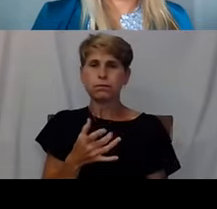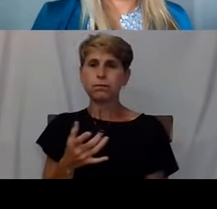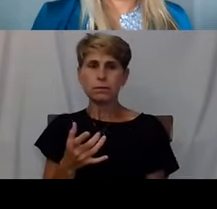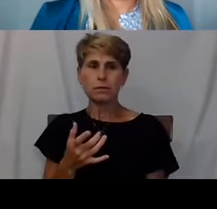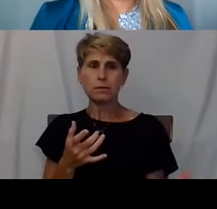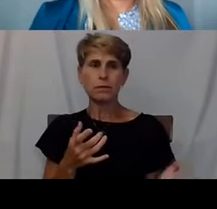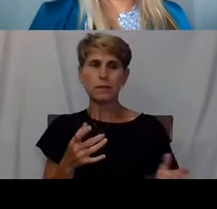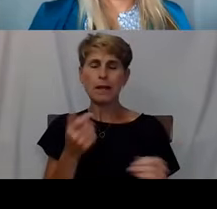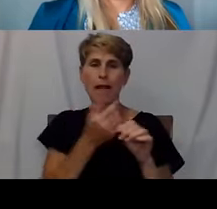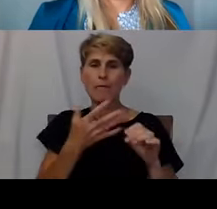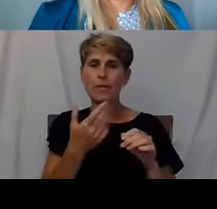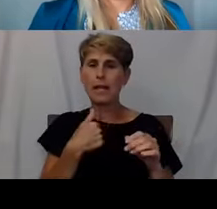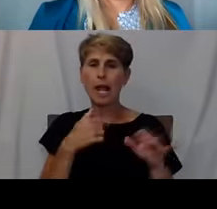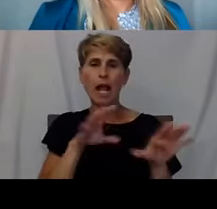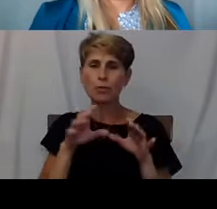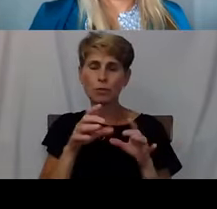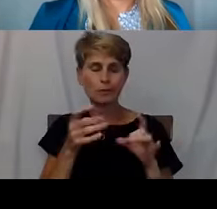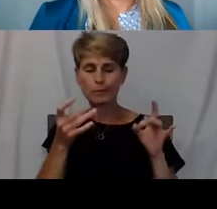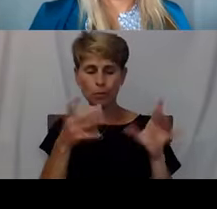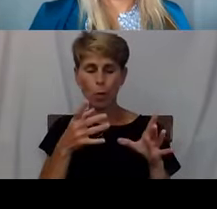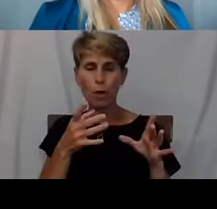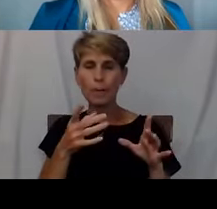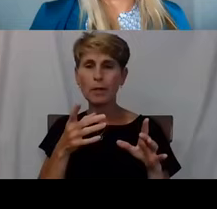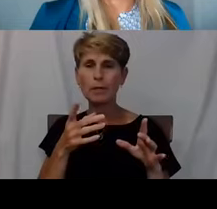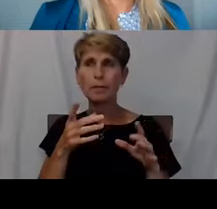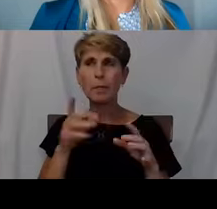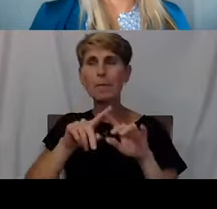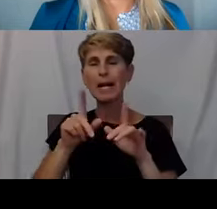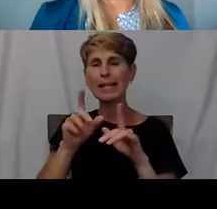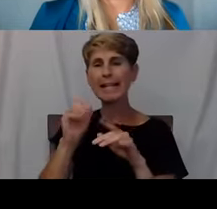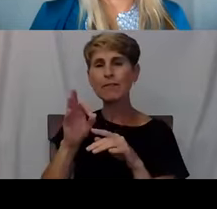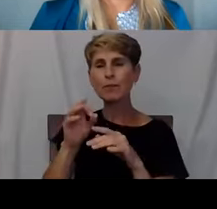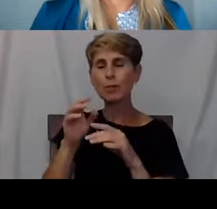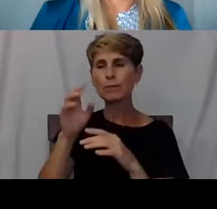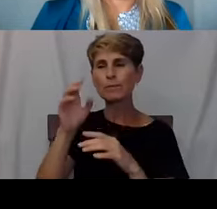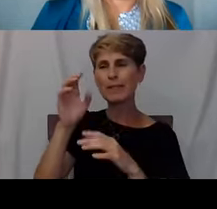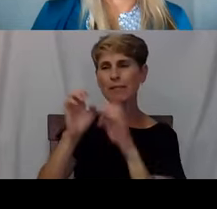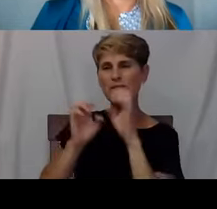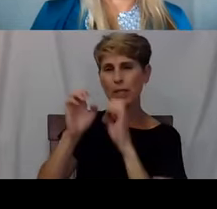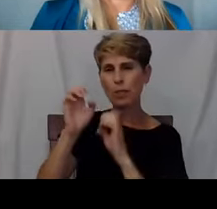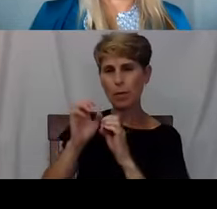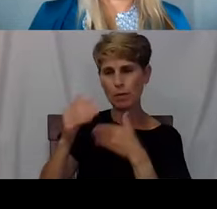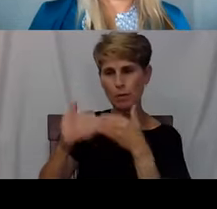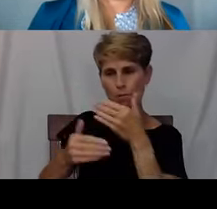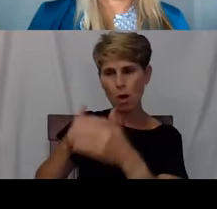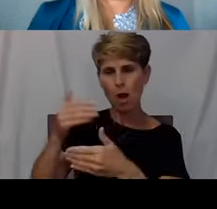And so you evaluate a process remember I talked a lot about being patient